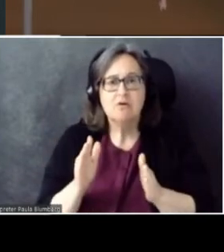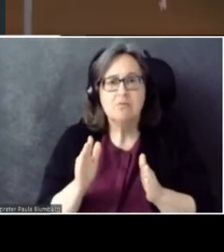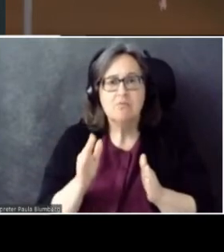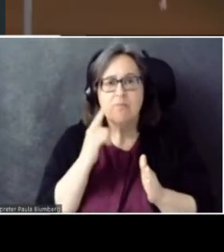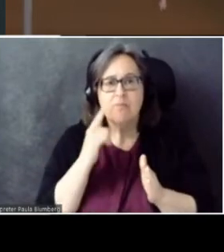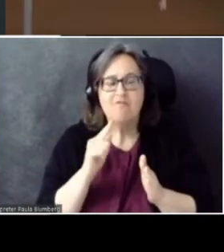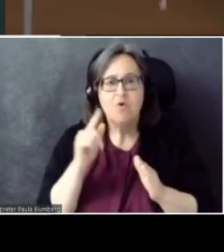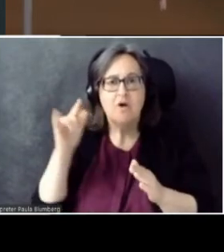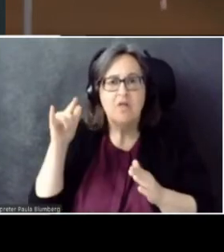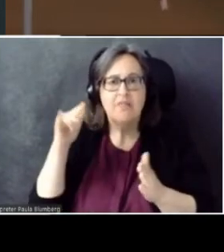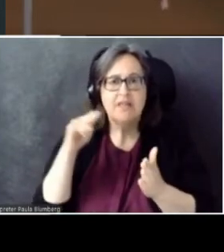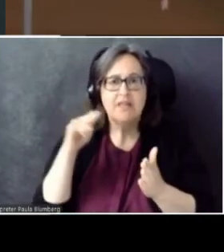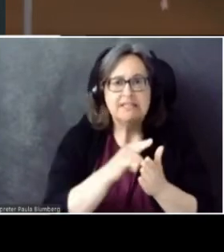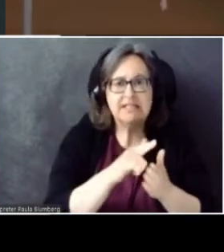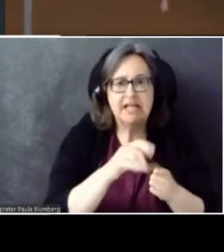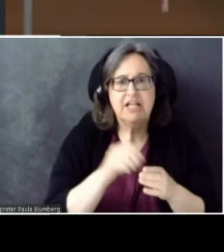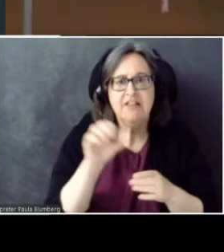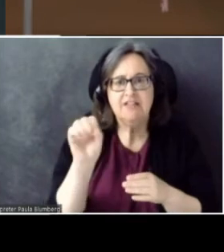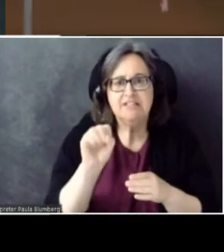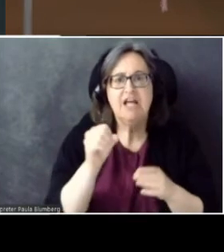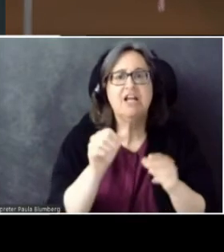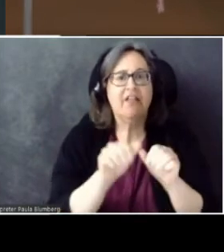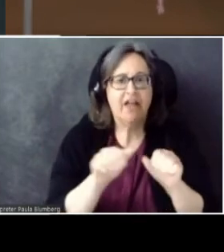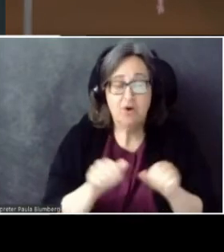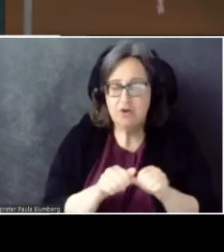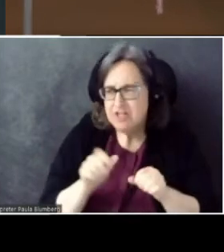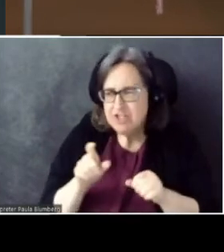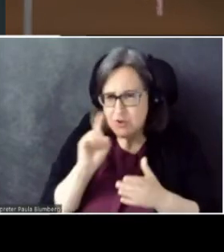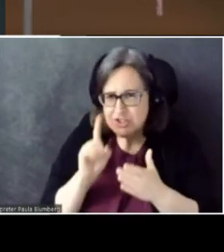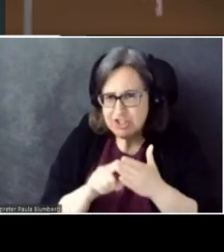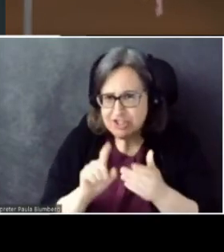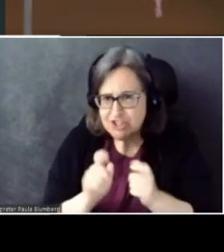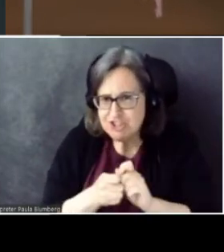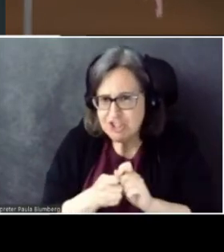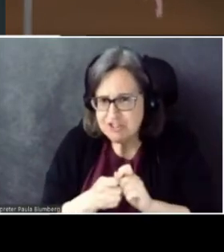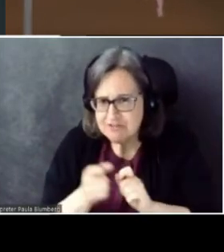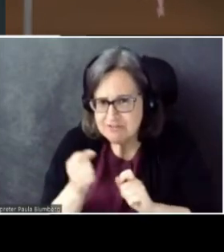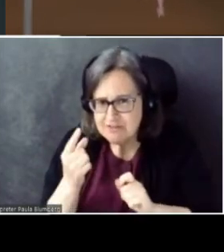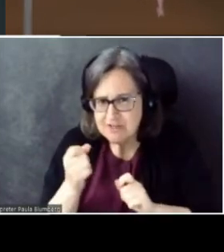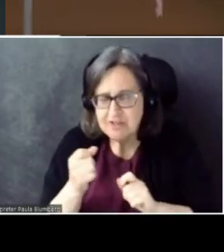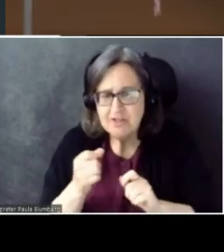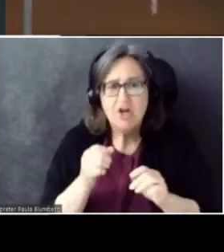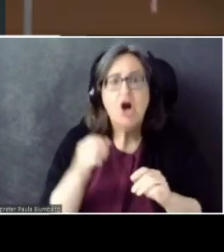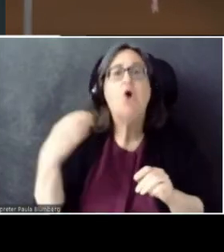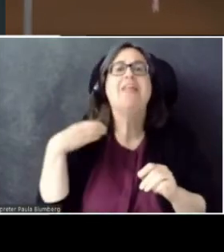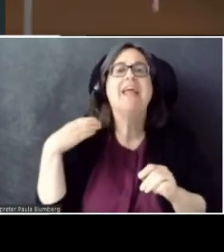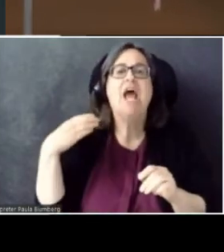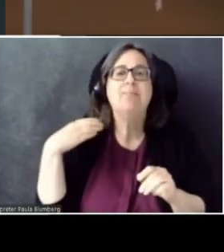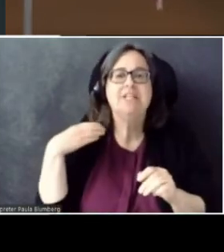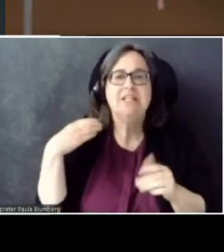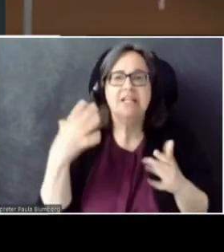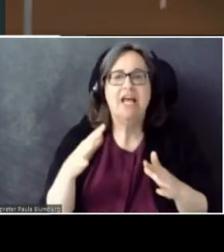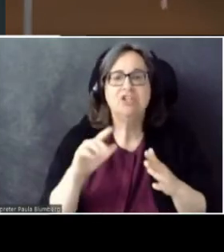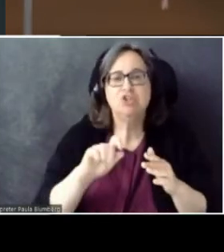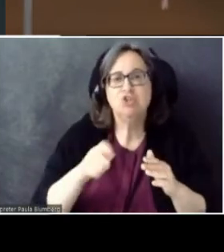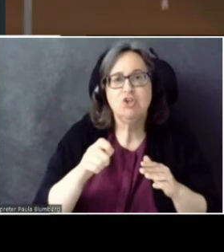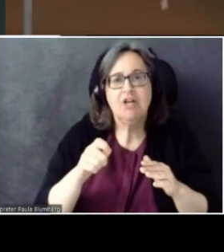Did you catch the change? The captain has turned on the seatbelt sign in preparation for our descent into the